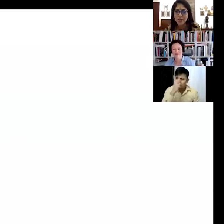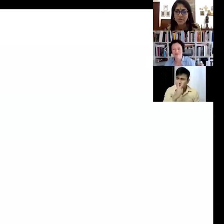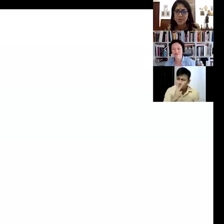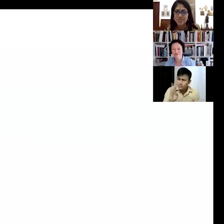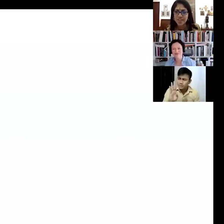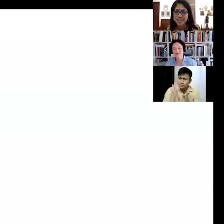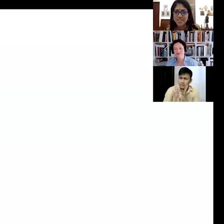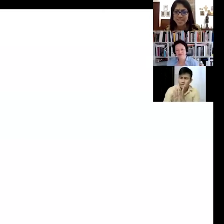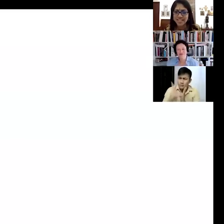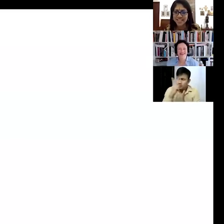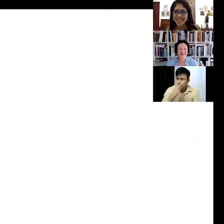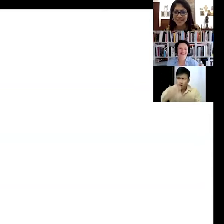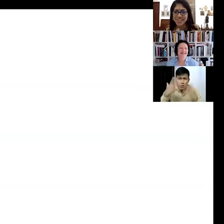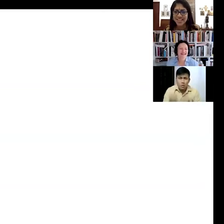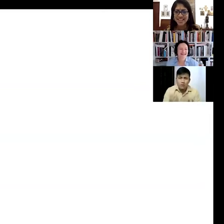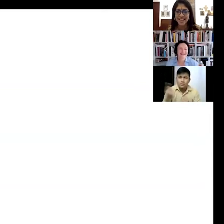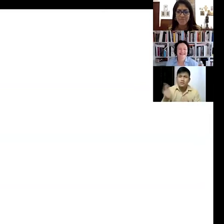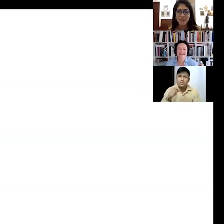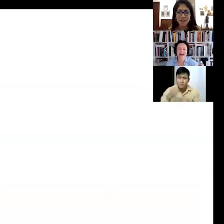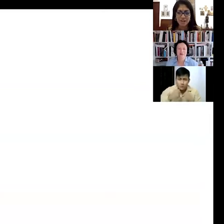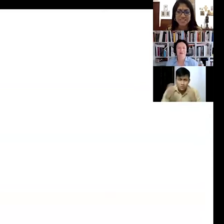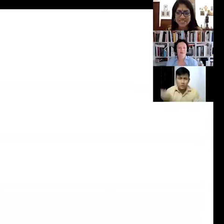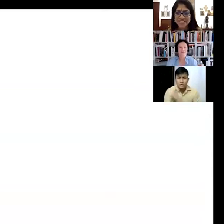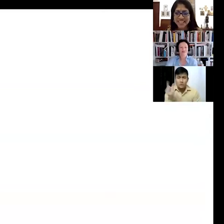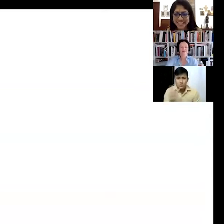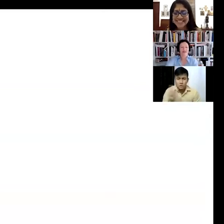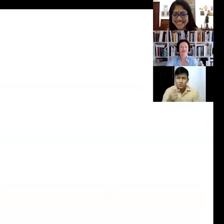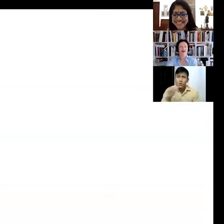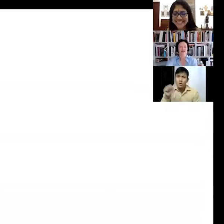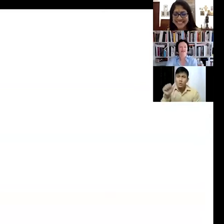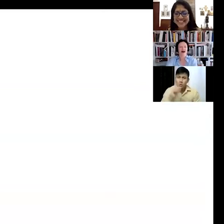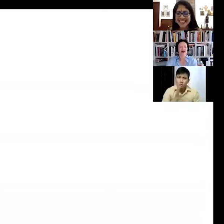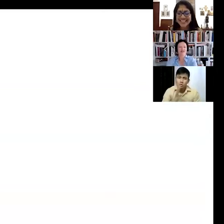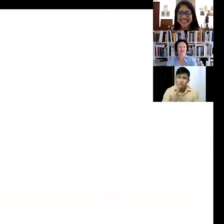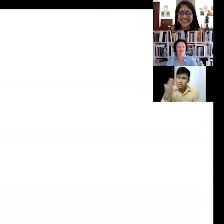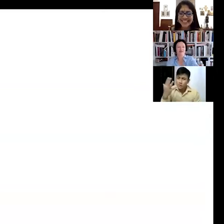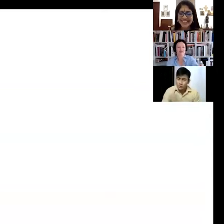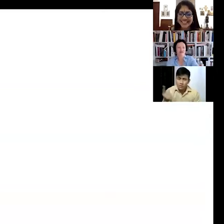of use the vending machine thinking they could get a bottle out. We even got a fine from the city of